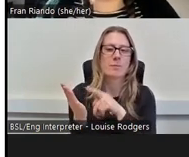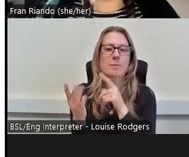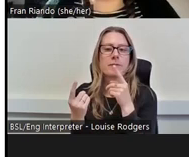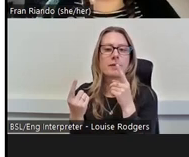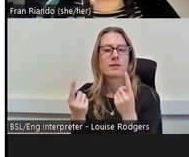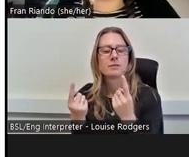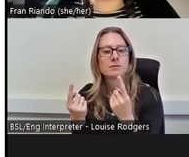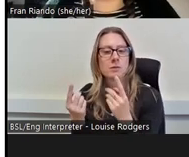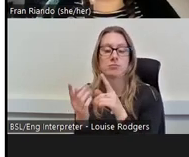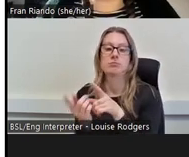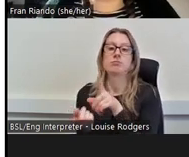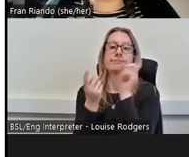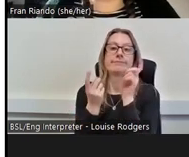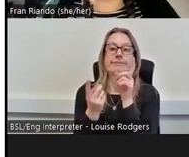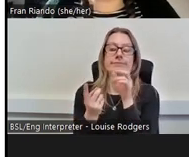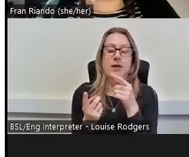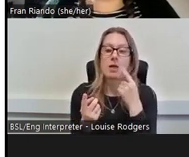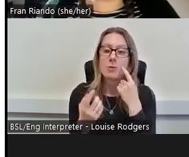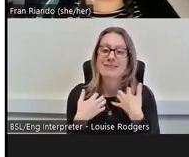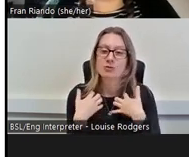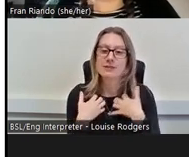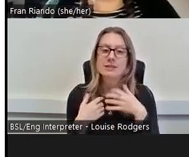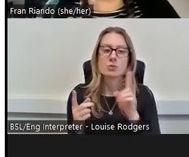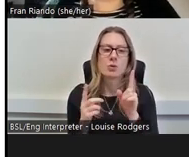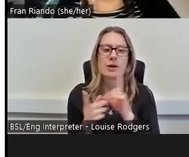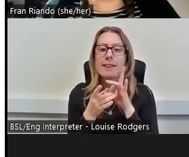else that I saw that was interesting was around, you know, having open conversations